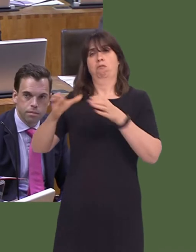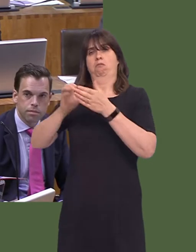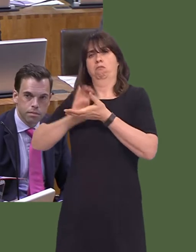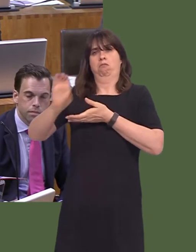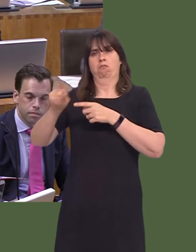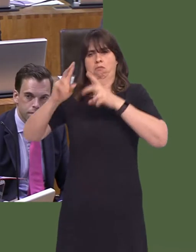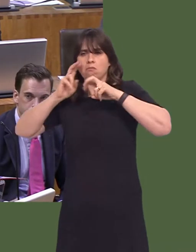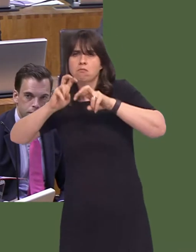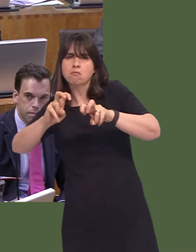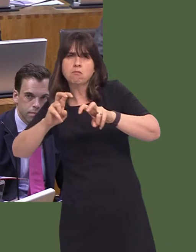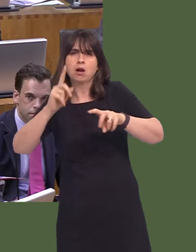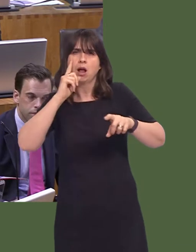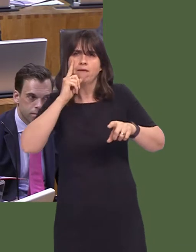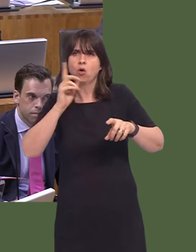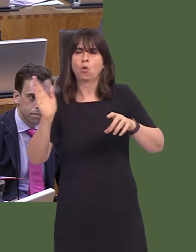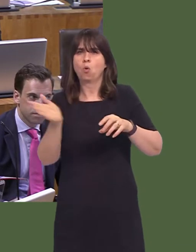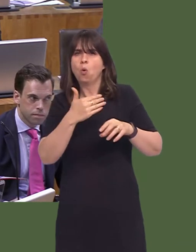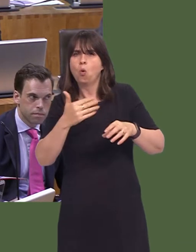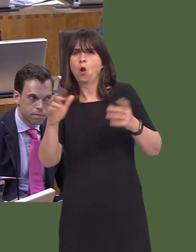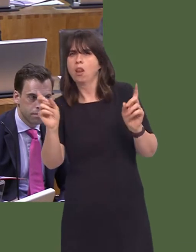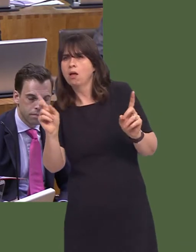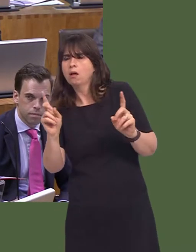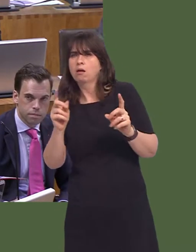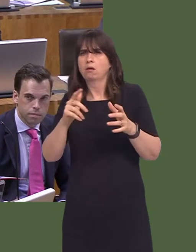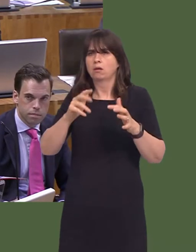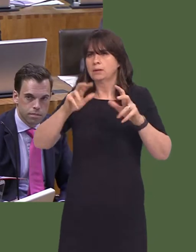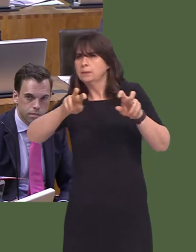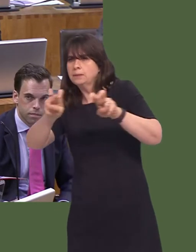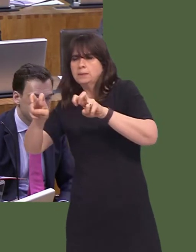leversósome legislative potentially, some notóin order to make sure that, as far as